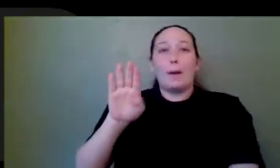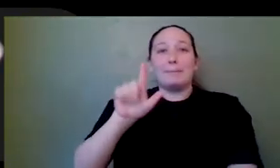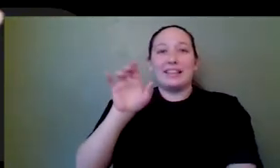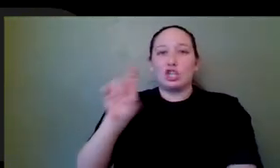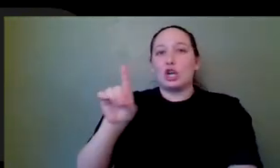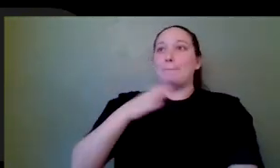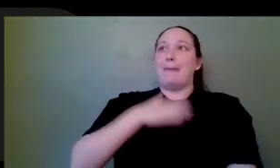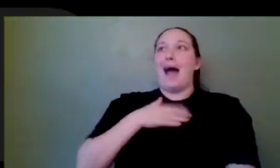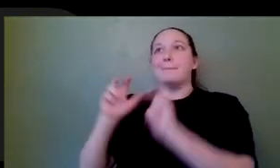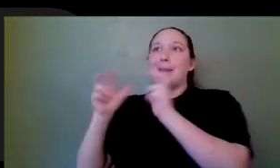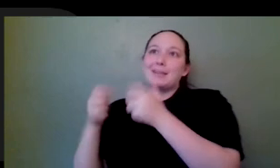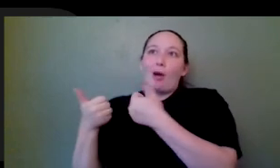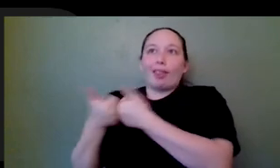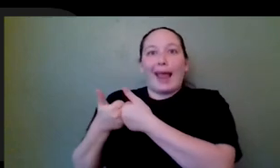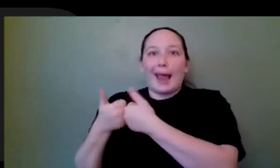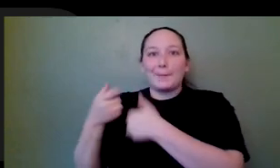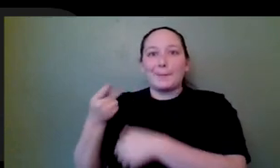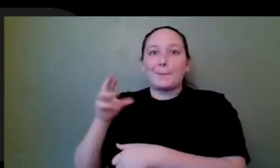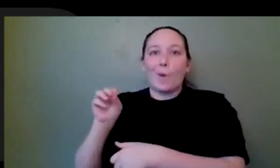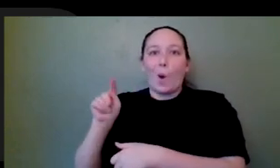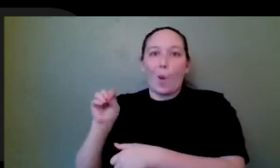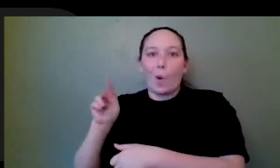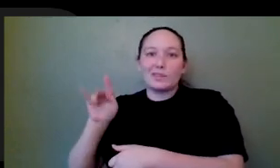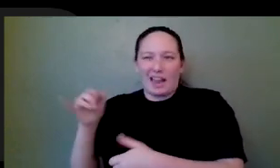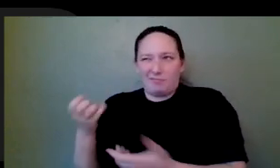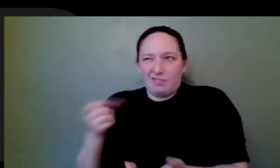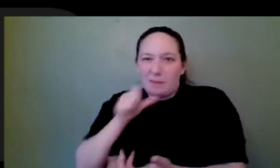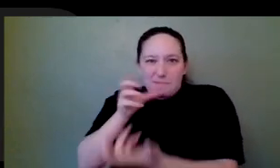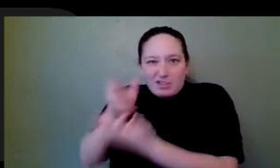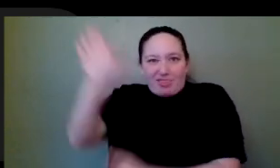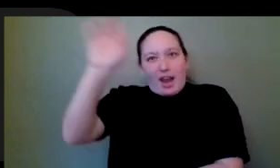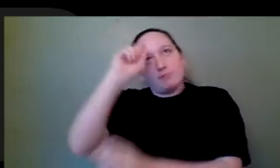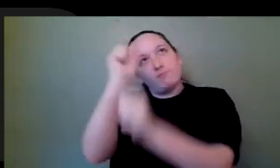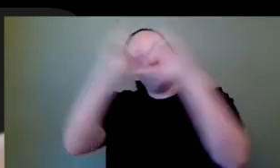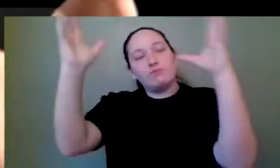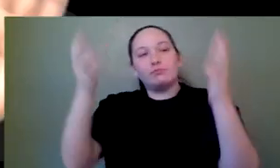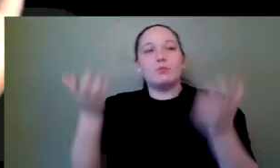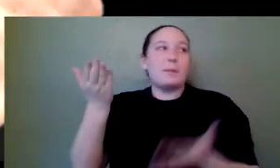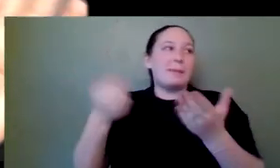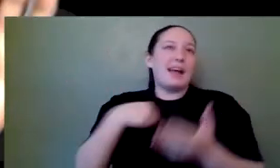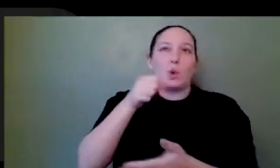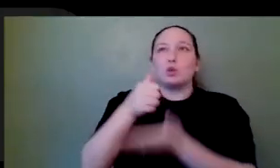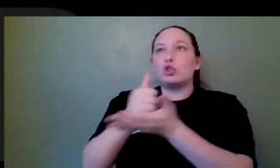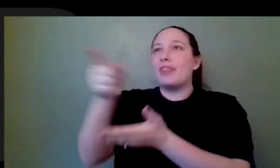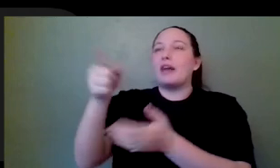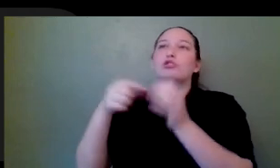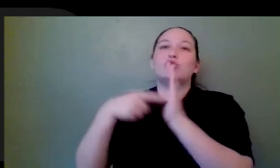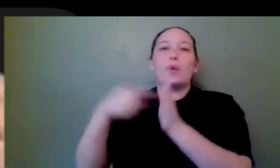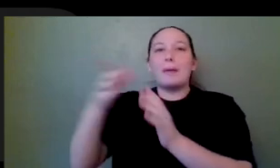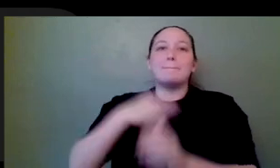probably not show Blizzard. I don't know, like my my work day sim, you know, like job simulator type